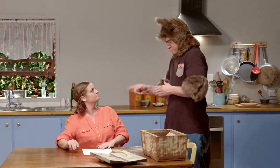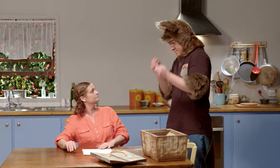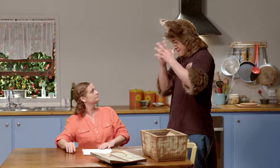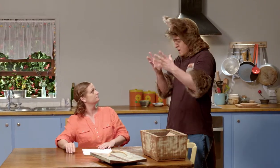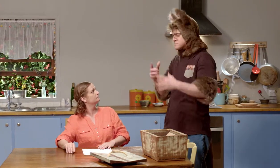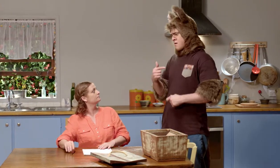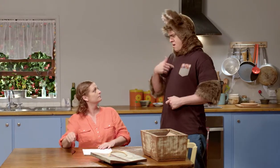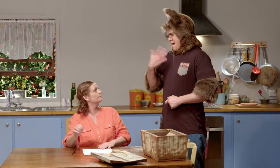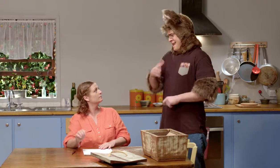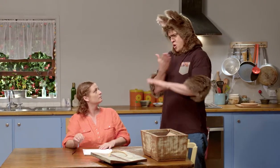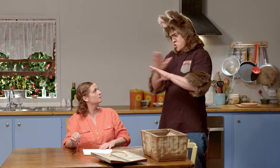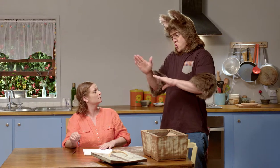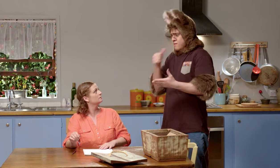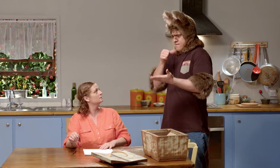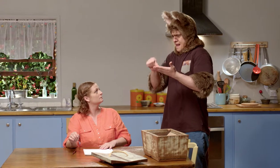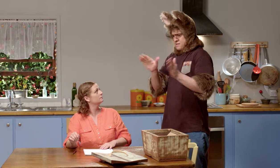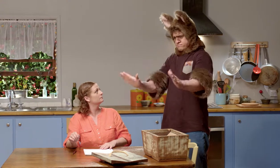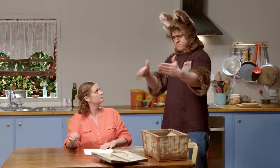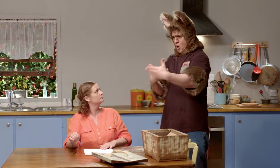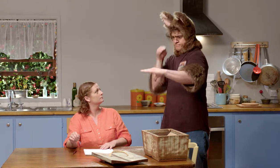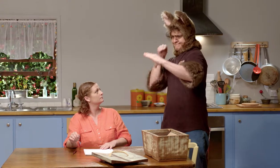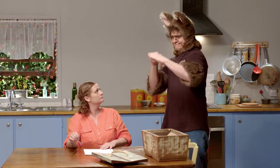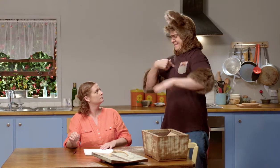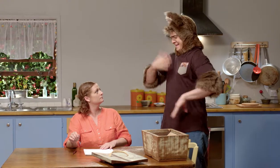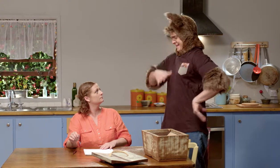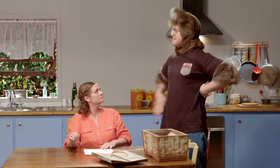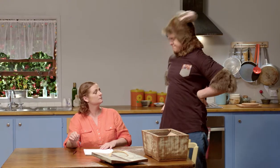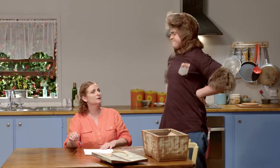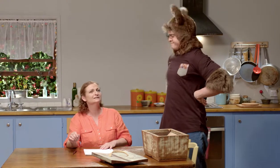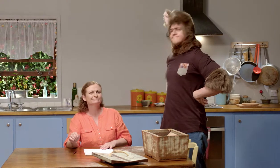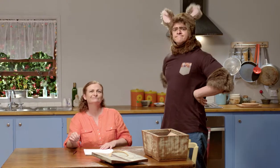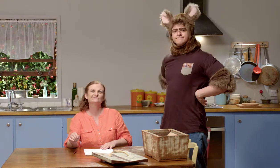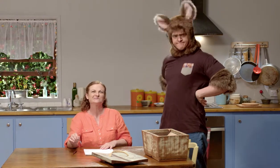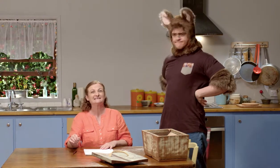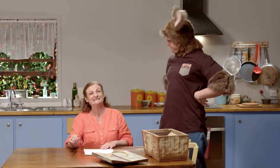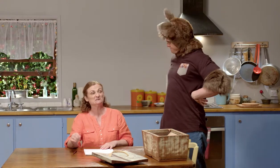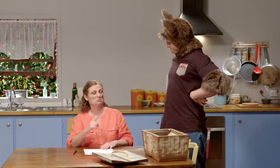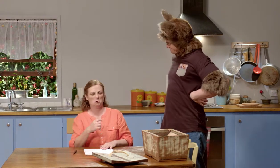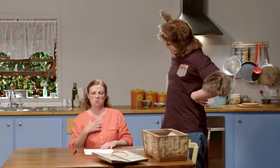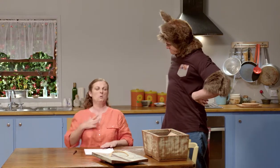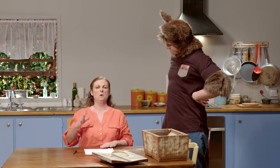Right, now let her know that I need a new letterbox. Oh, umm,